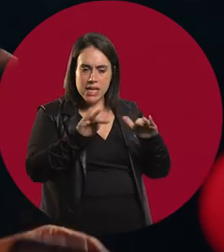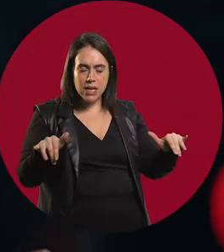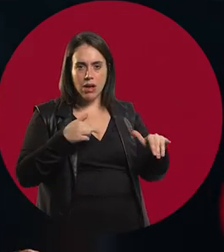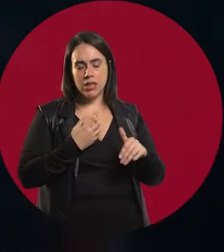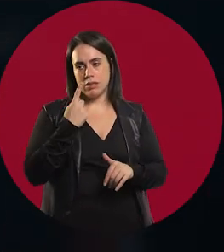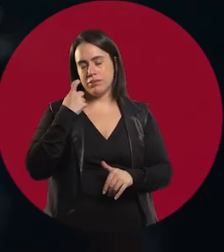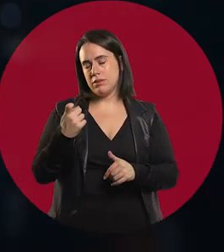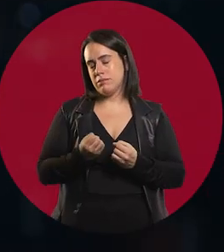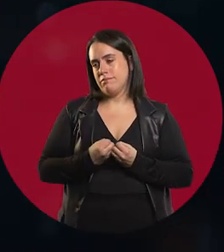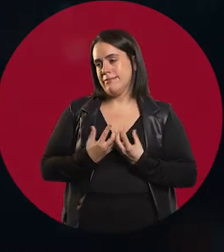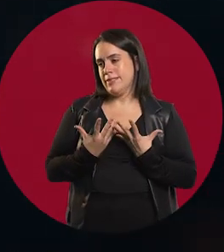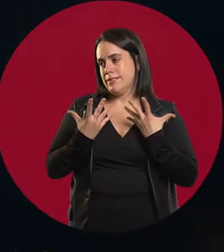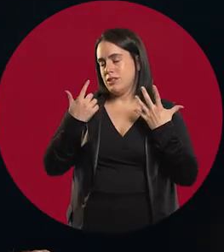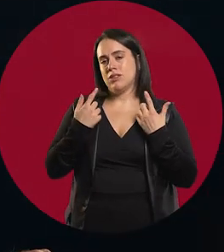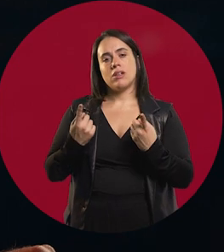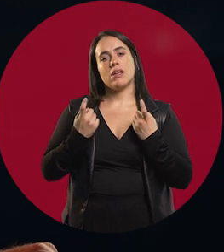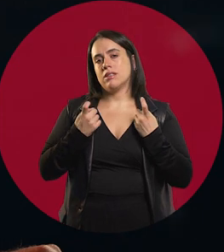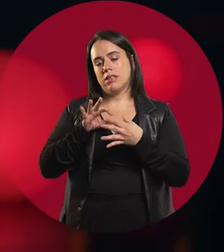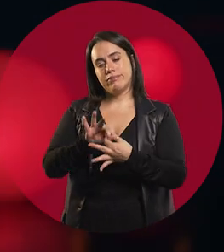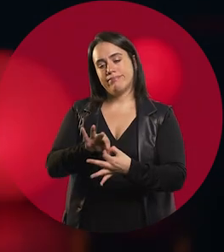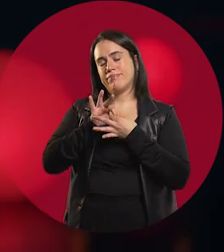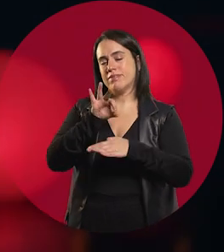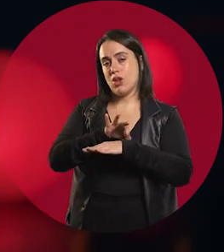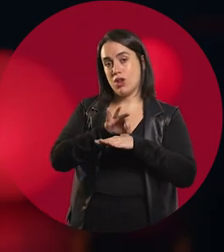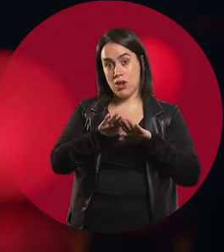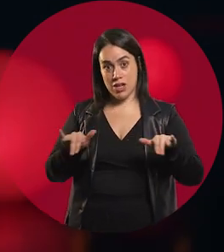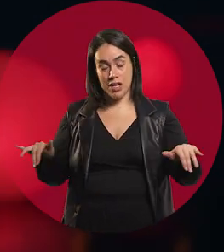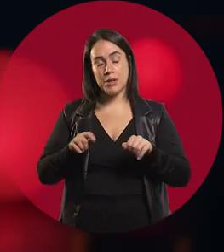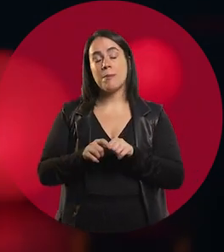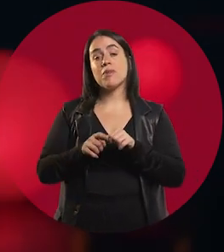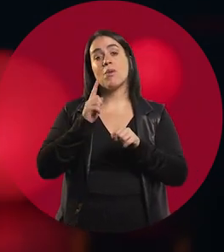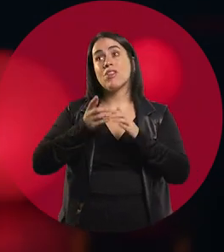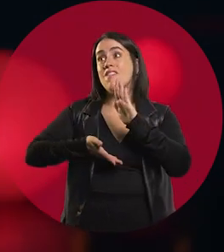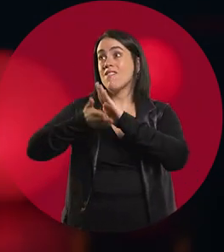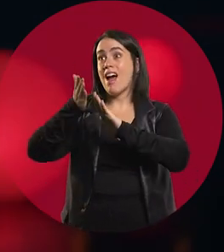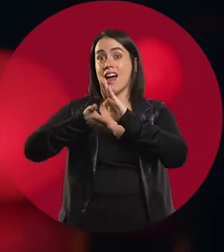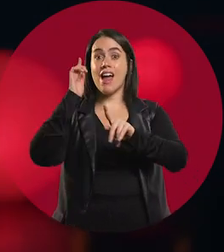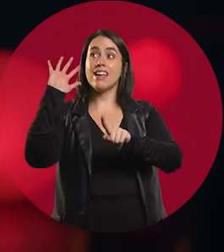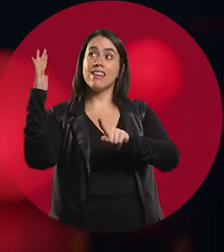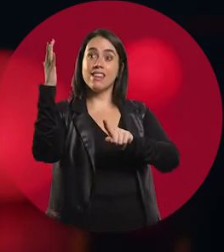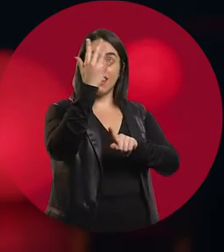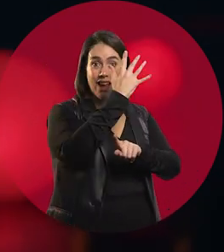my vocation as a pediatrician was born. When we went to the country,